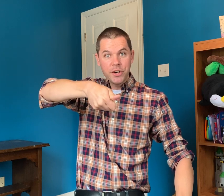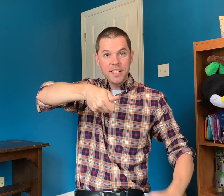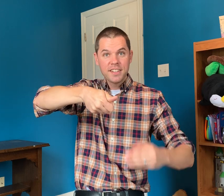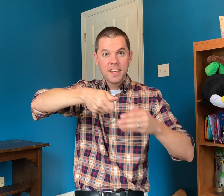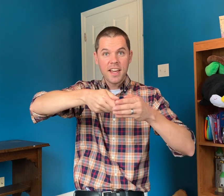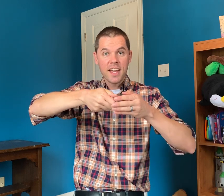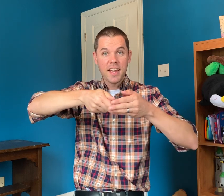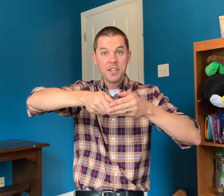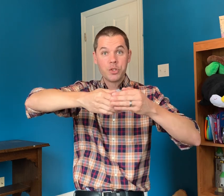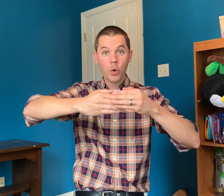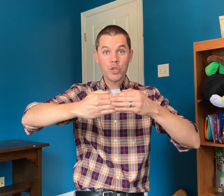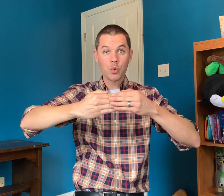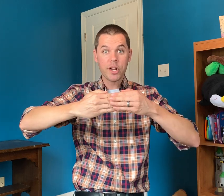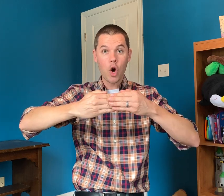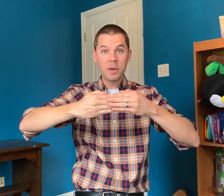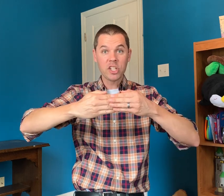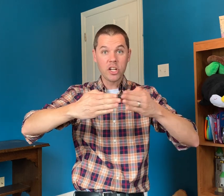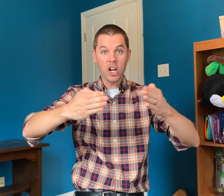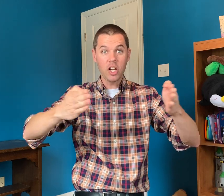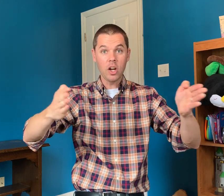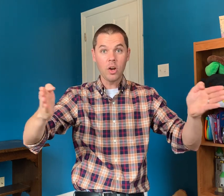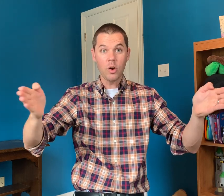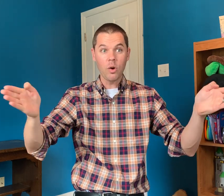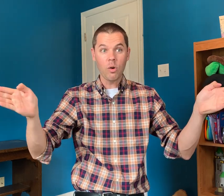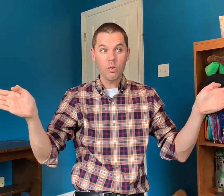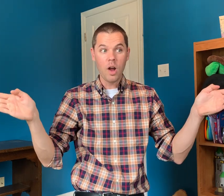Turn it! And the doors swing open! (DOOR CREAKING OPEN SOUND: CREEEEEAK)